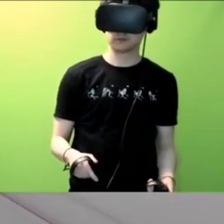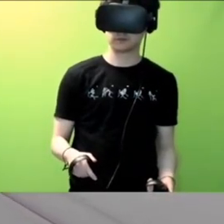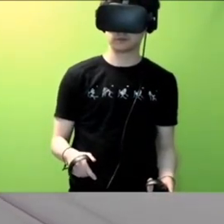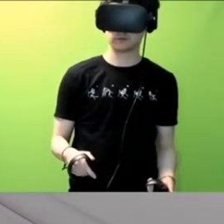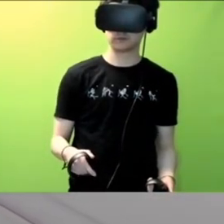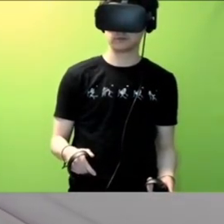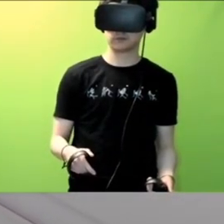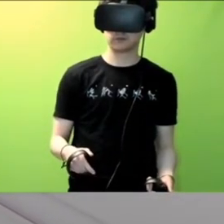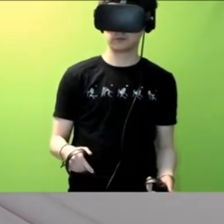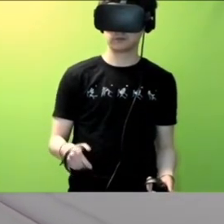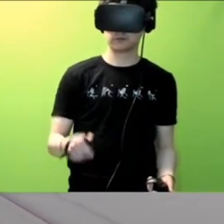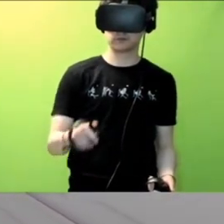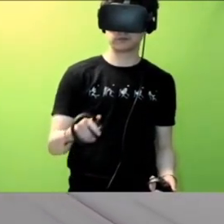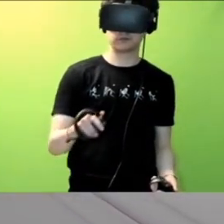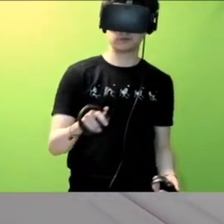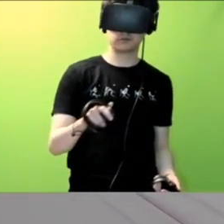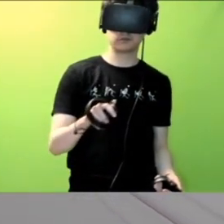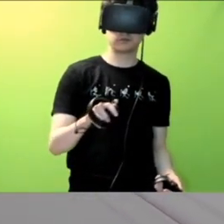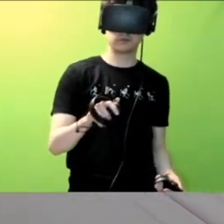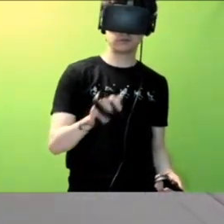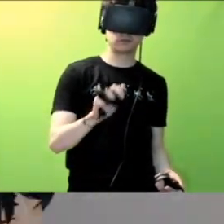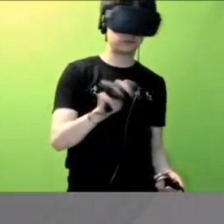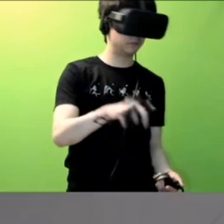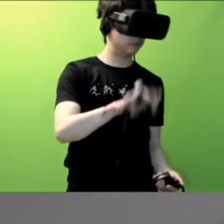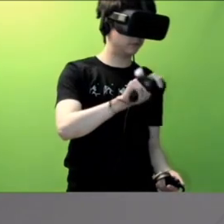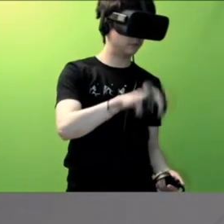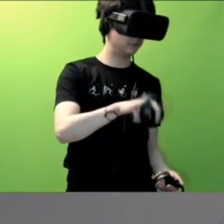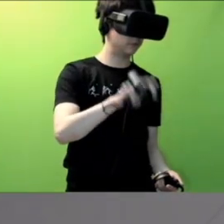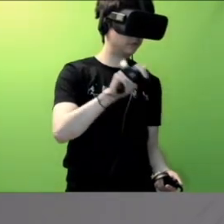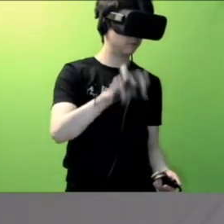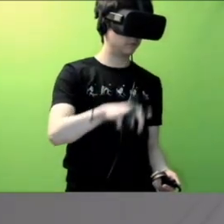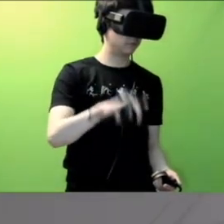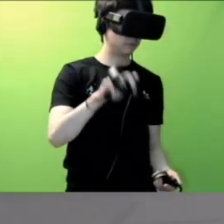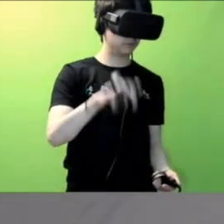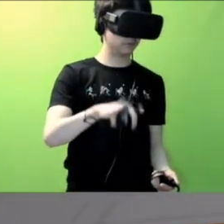We're deaf - Yes